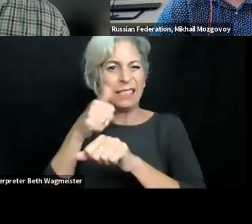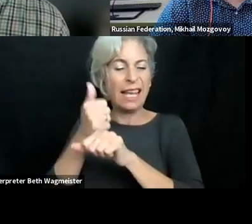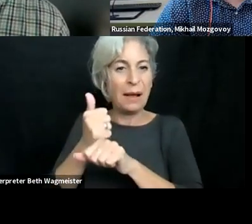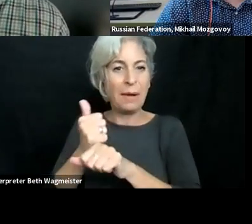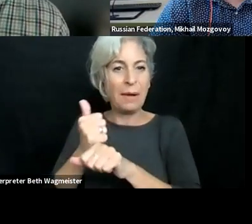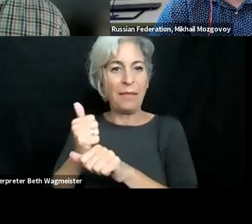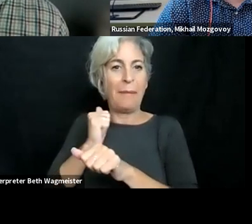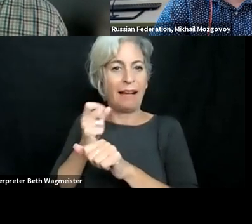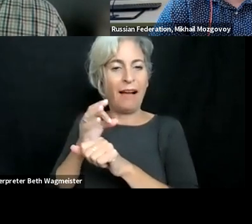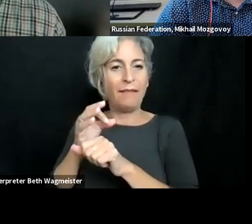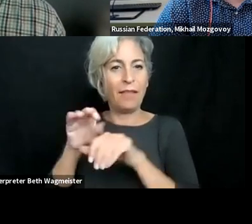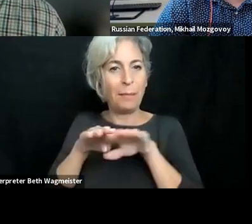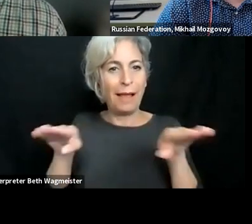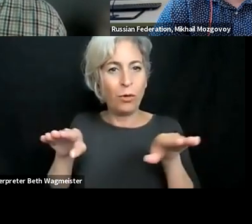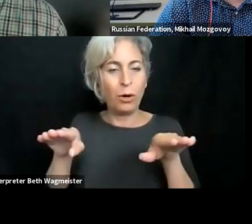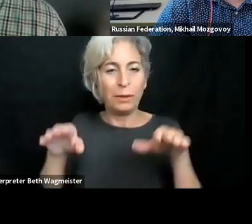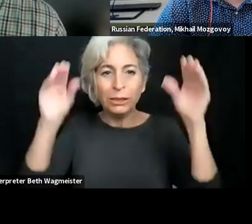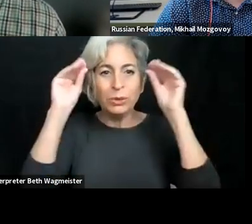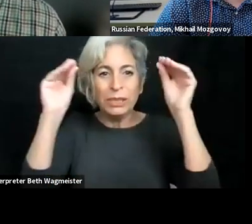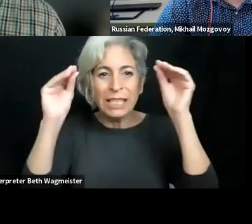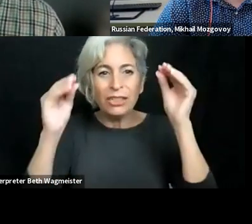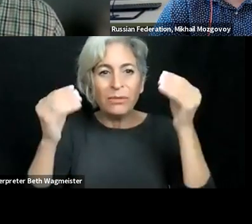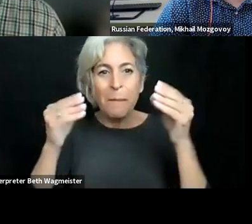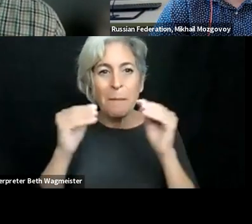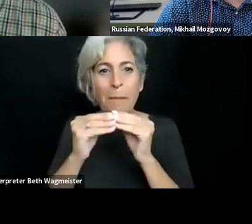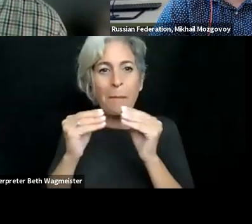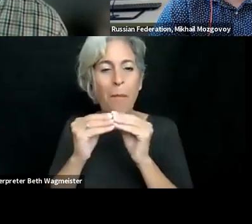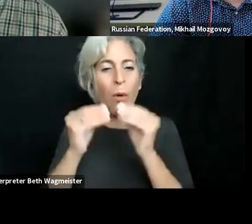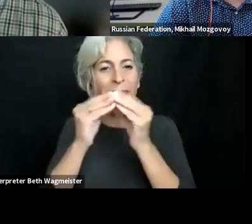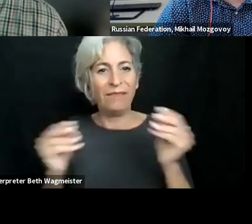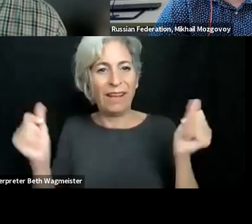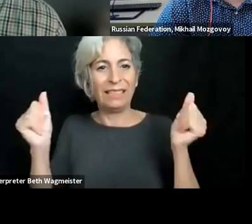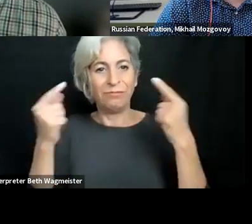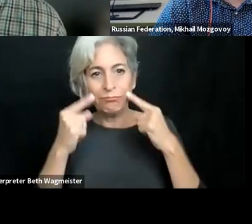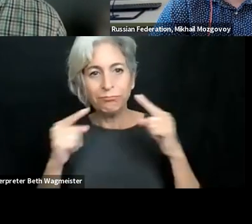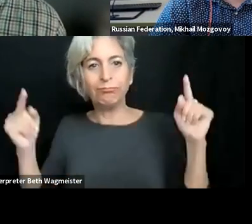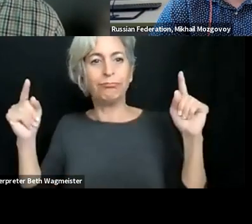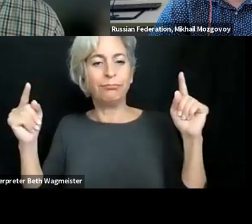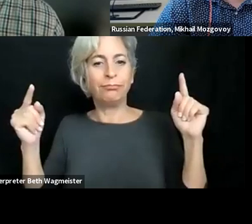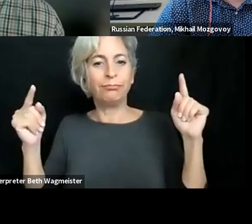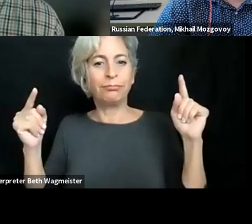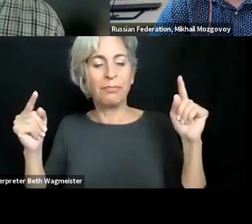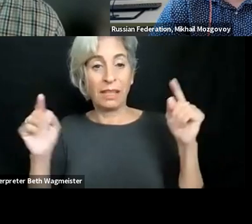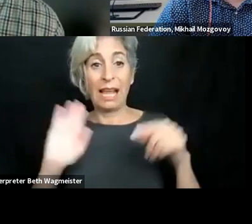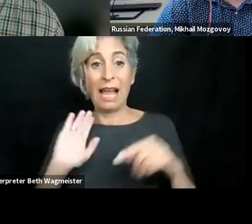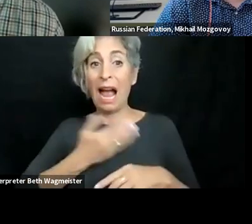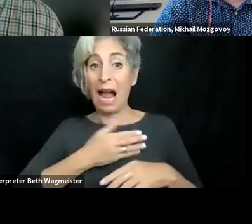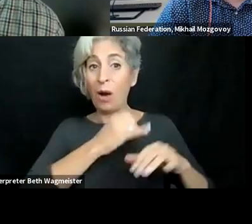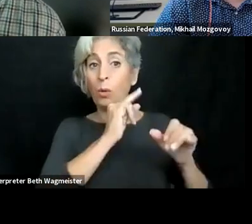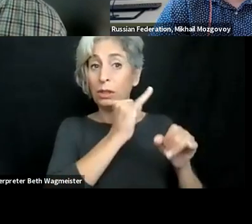different tools, different devices, whether it's assistive devices or any other tools into the platforms. To learn how to teach more effectively a